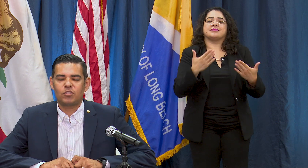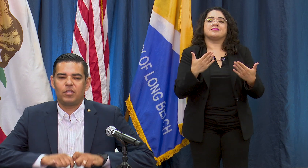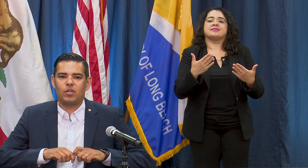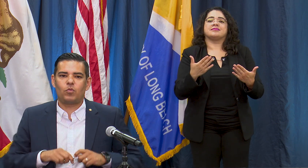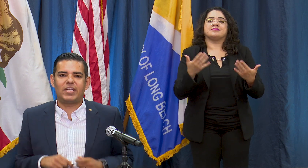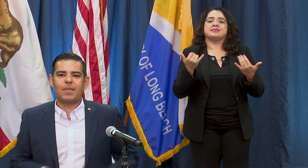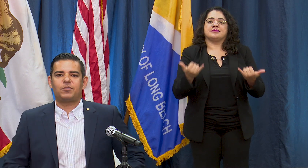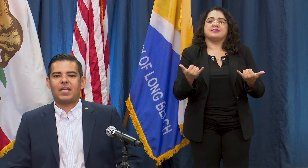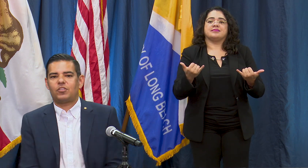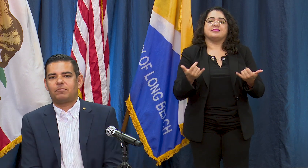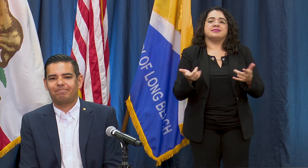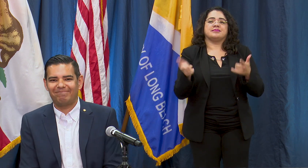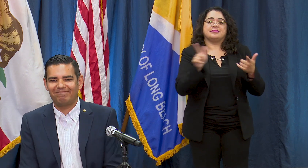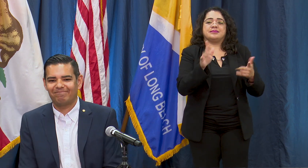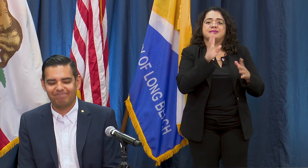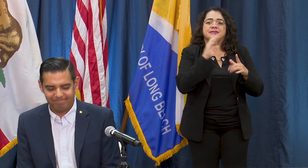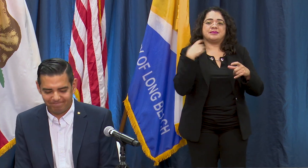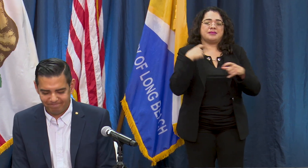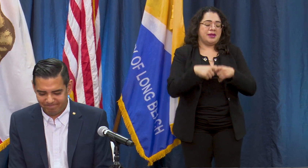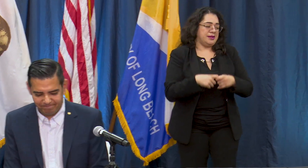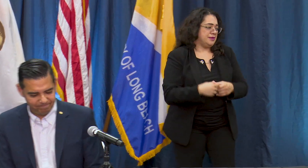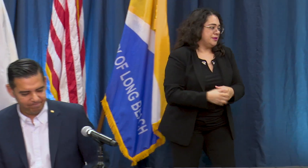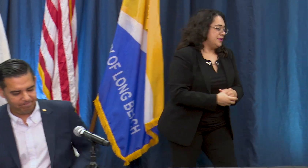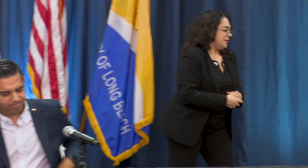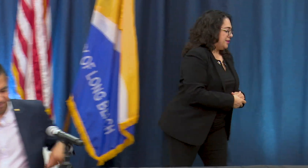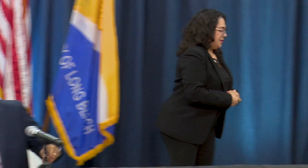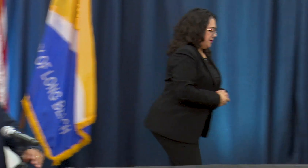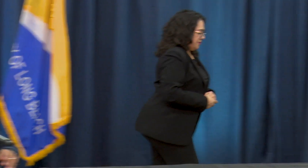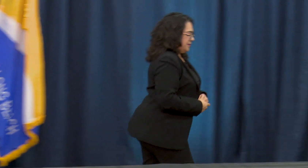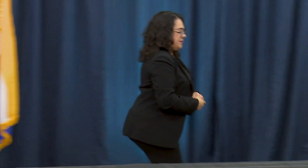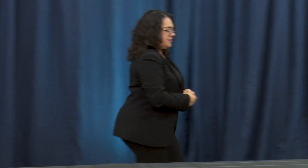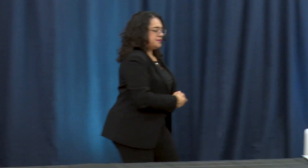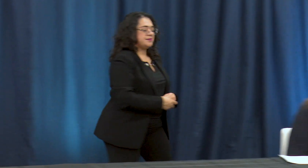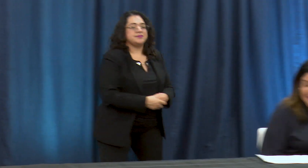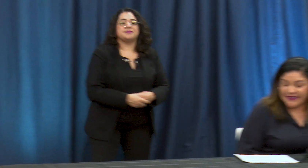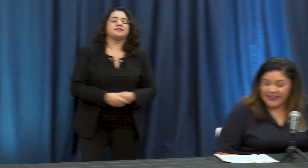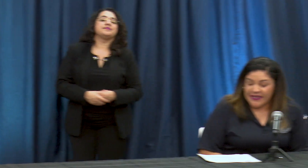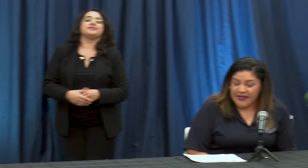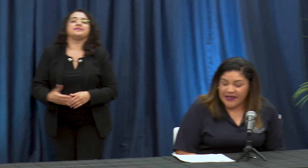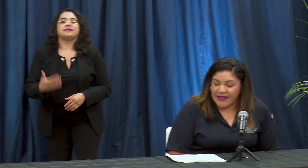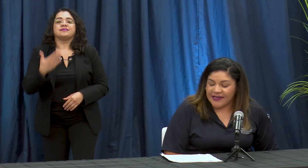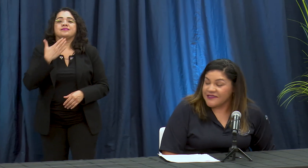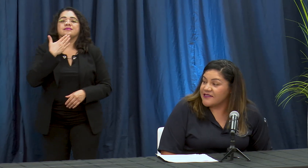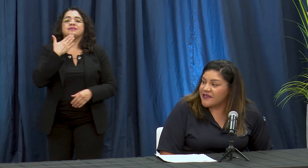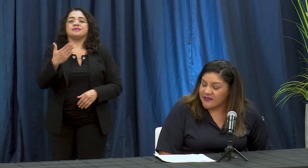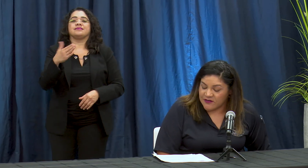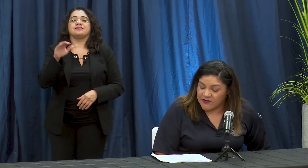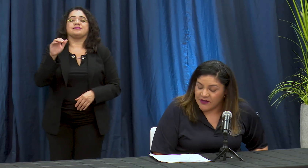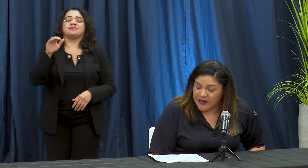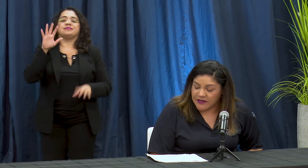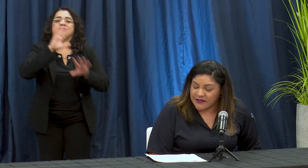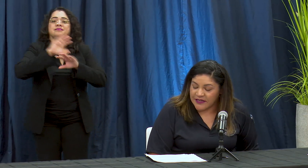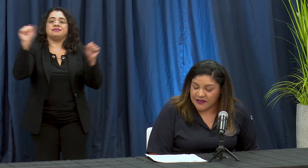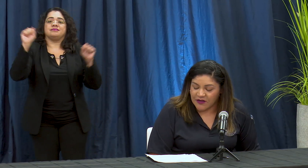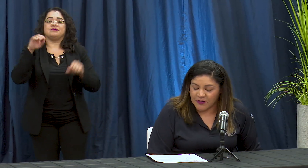the recap in Spanish. Muchas gracias and categoría I gracias Dora Kelly color